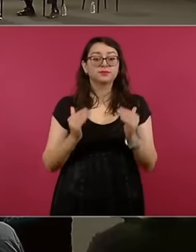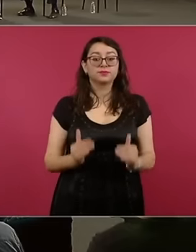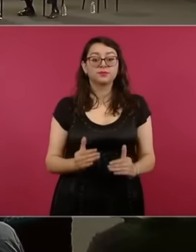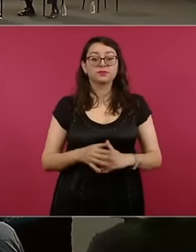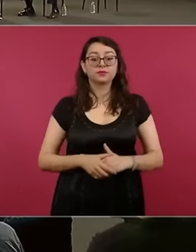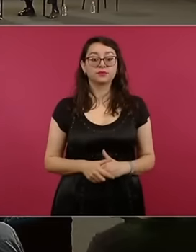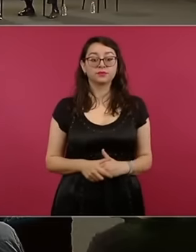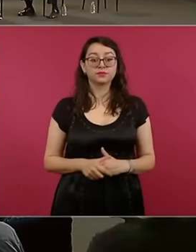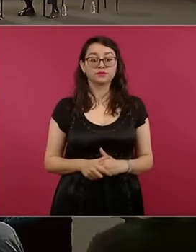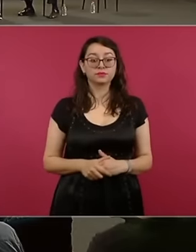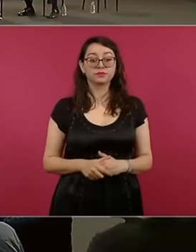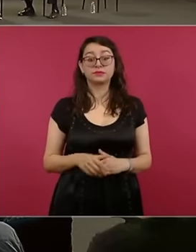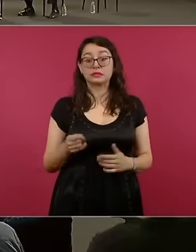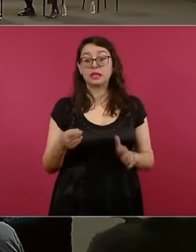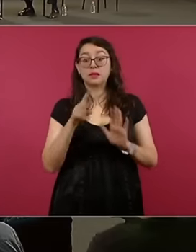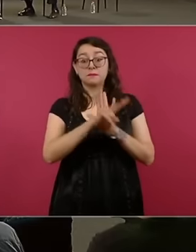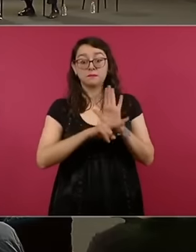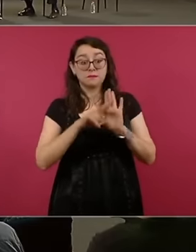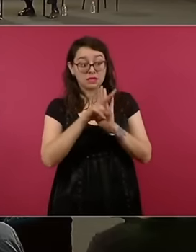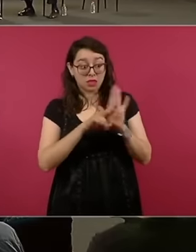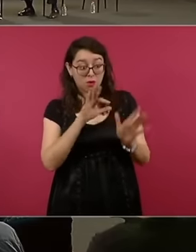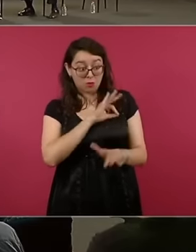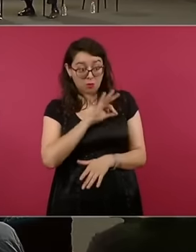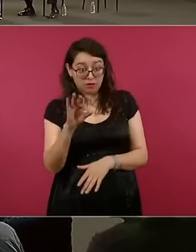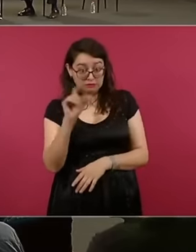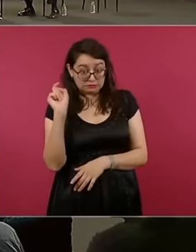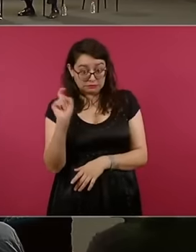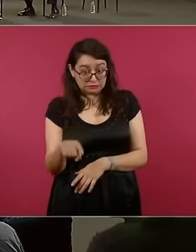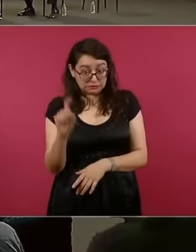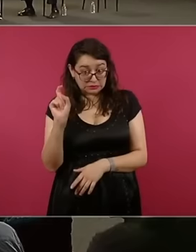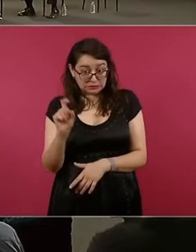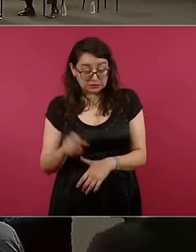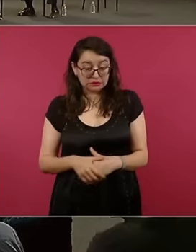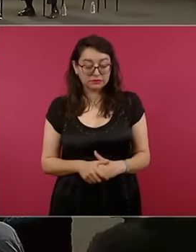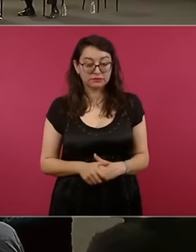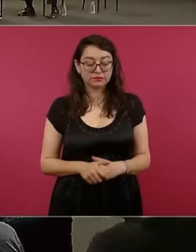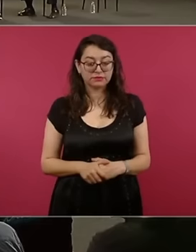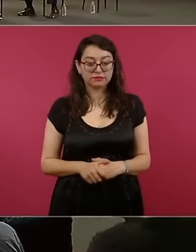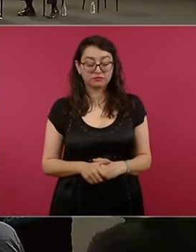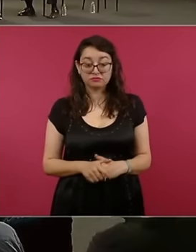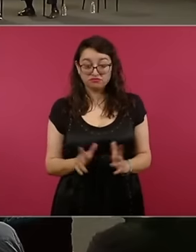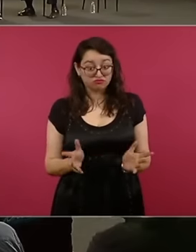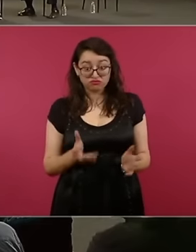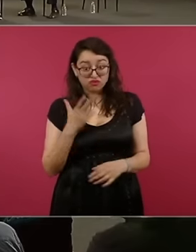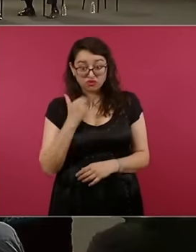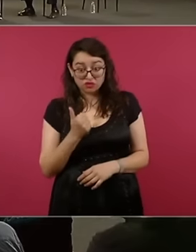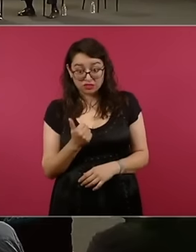this is possible It should be a video to see if it works and if it doesn't work Well, I'll tell you what it is